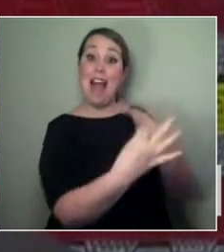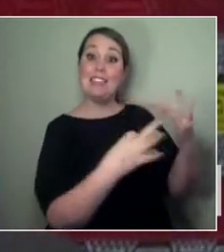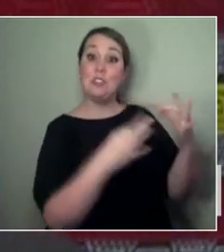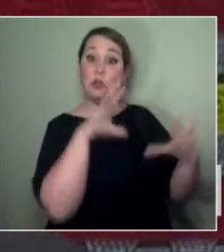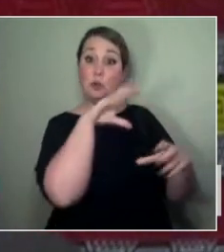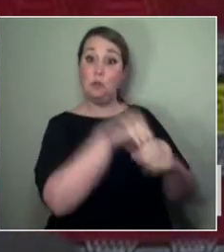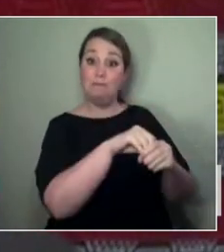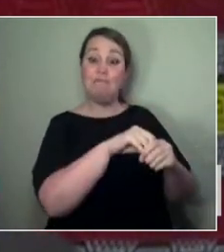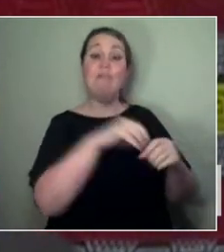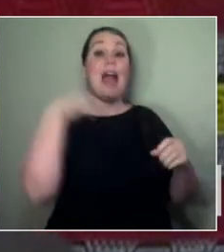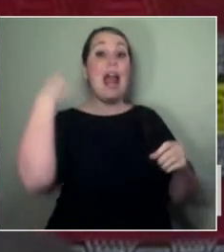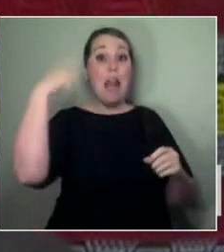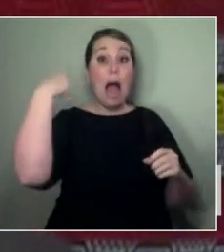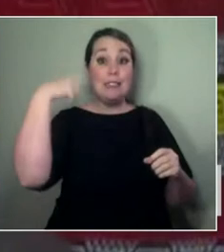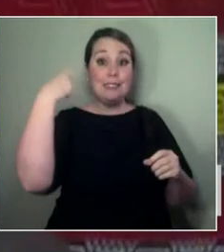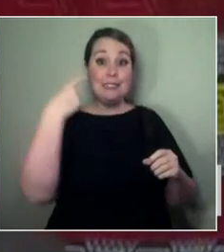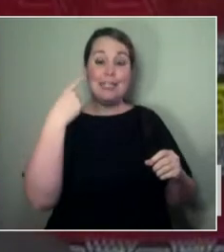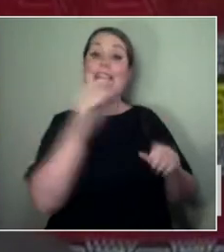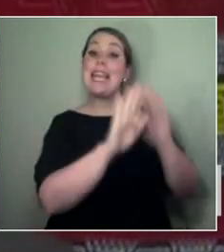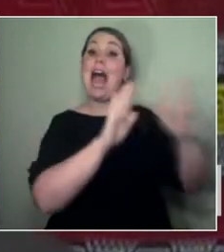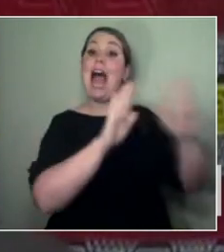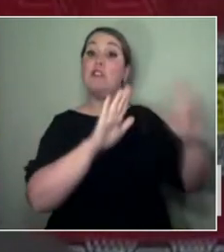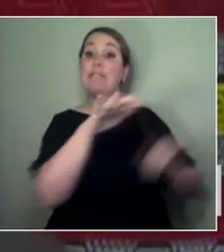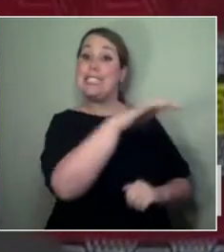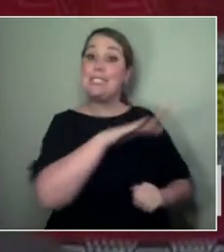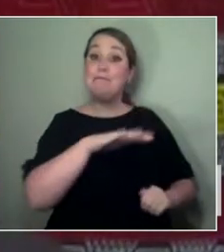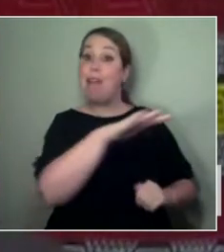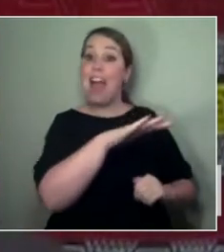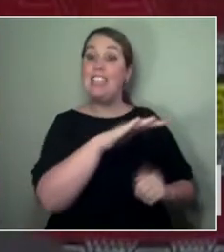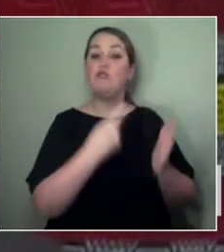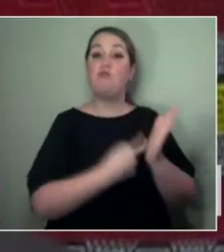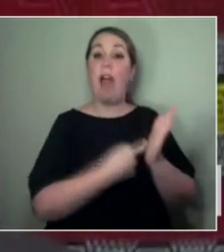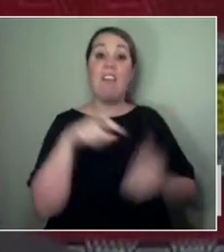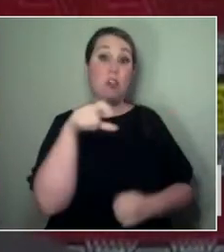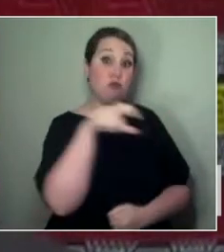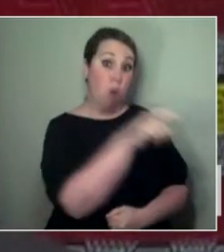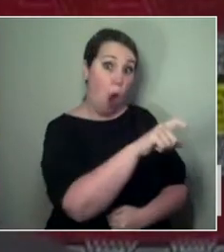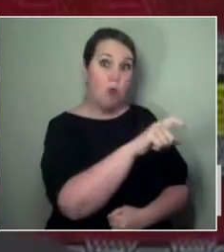We named her 'Moku', and we also dubbed her our Pacific HQ,